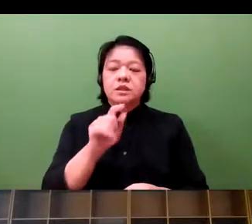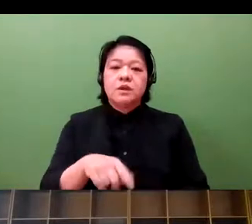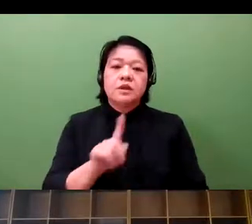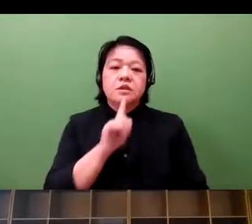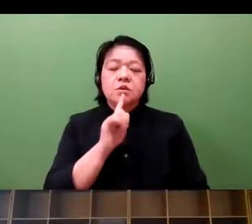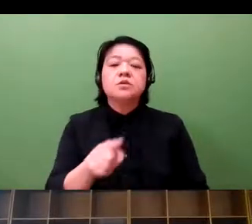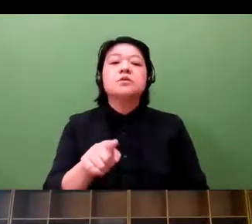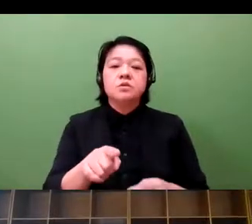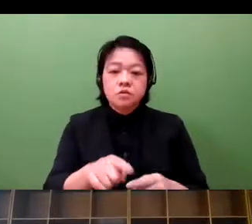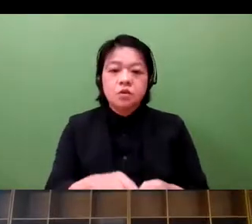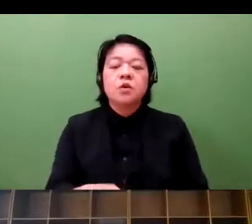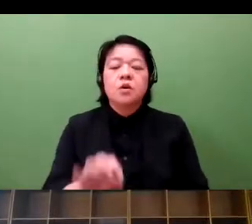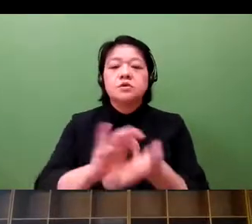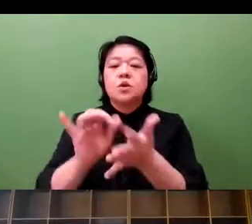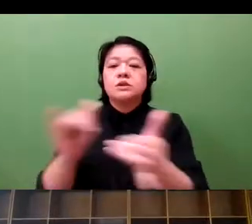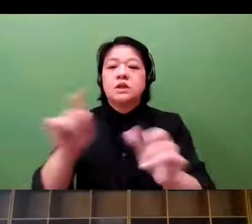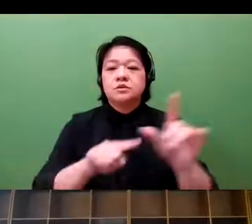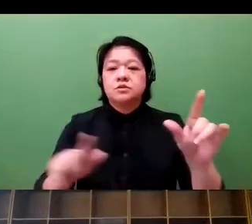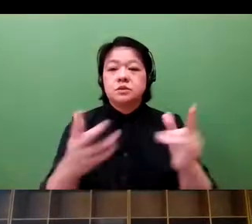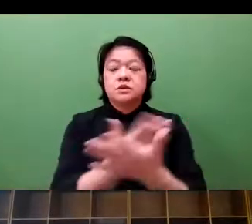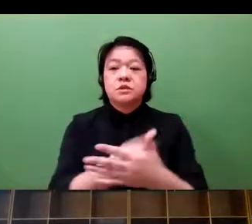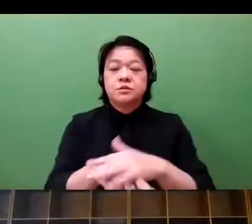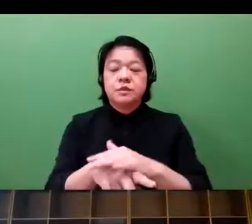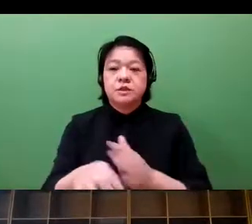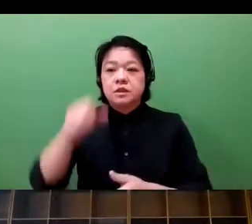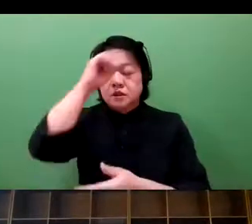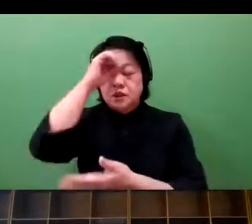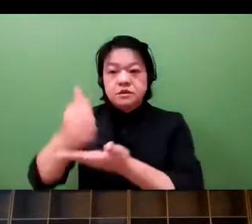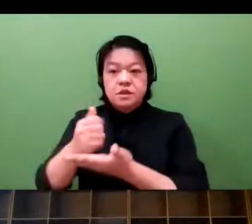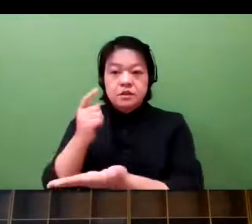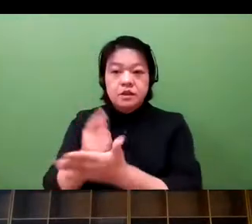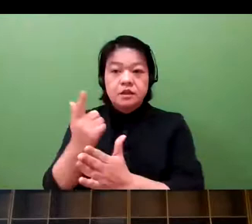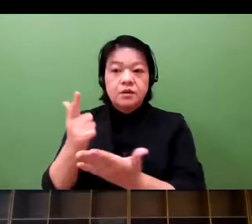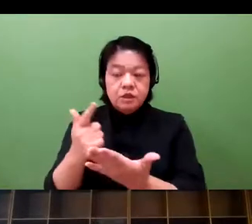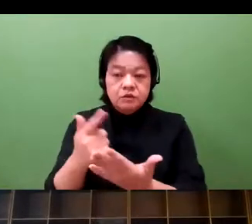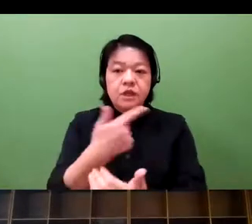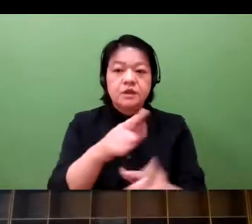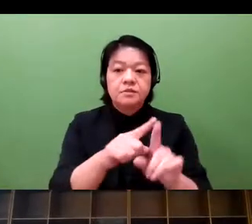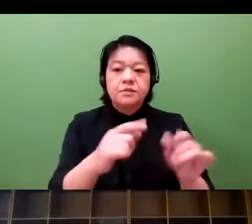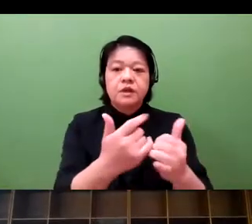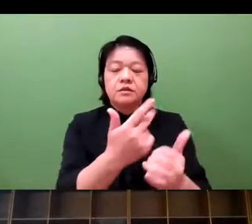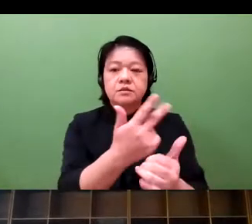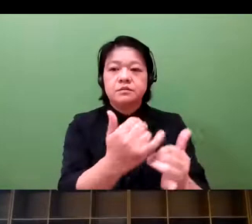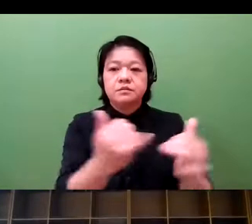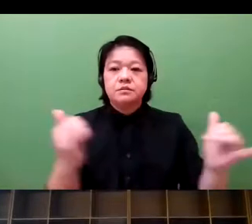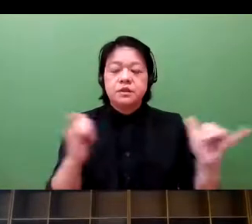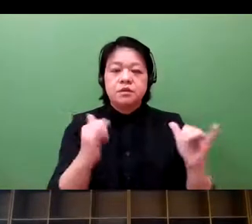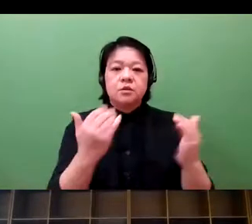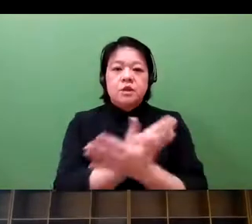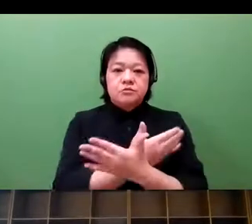What is this community? Community is basically made of general consumers.